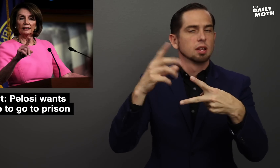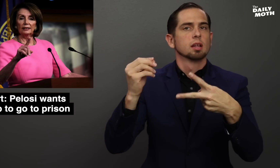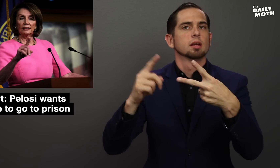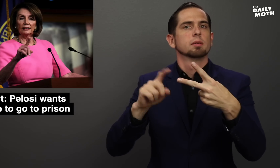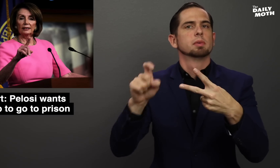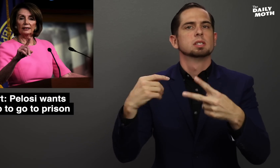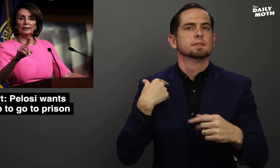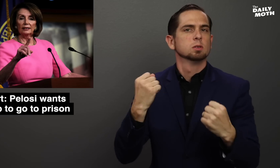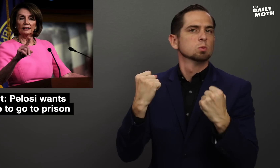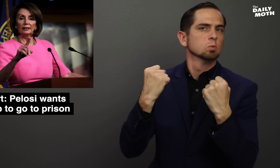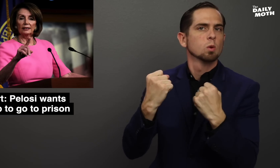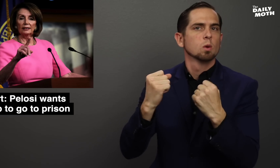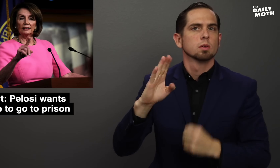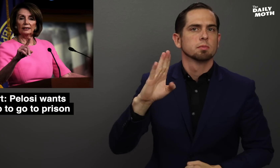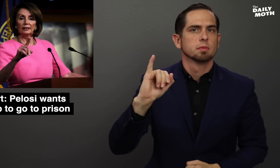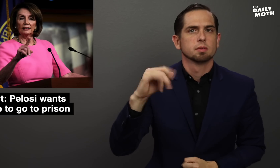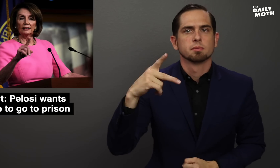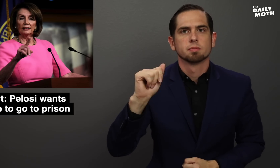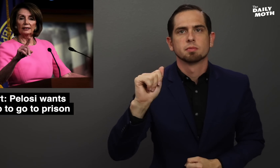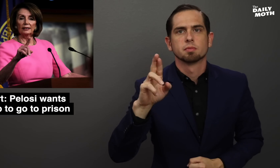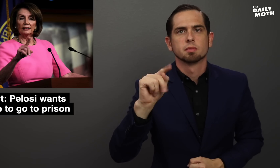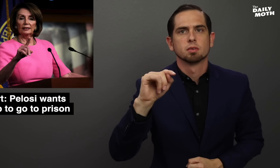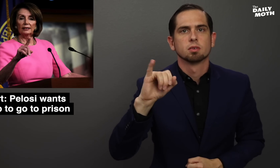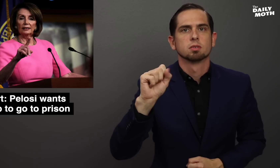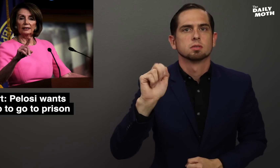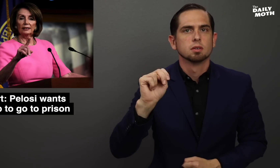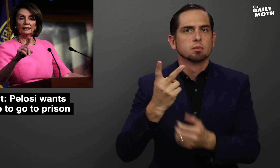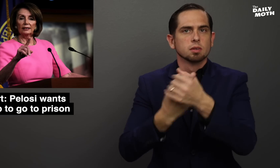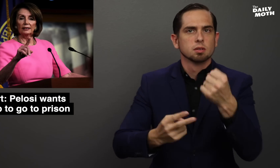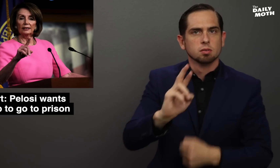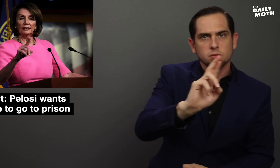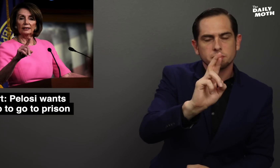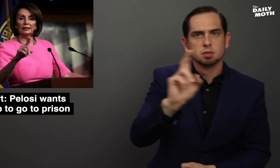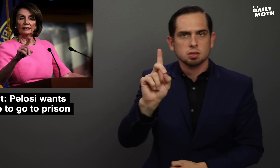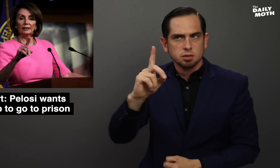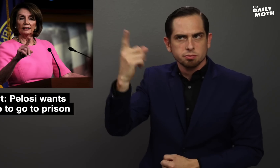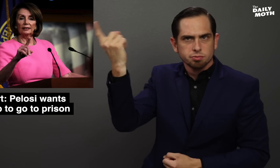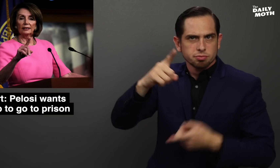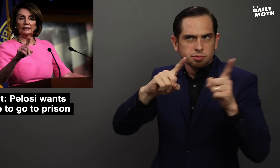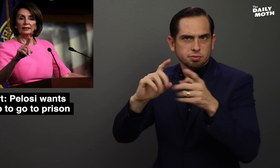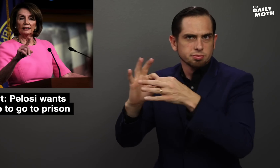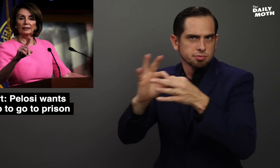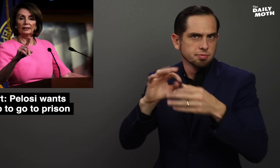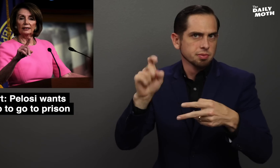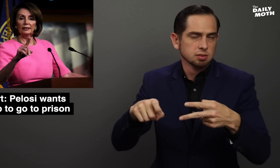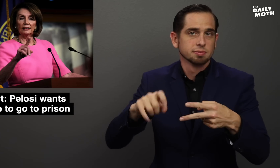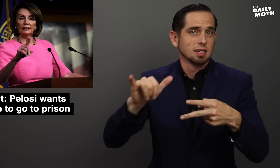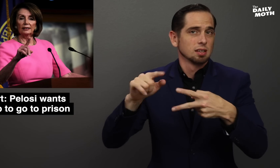strong bipartisan consensus.